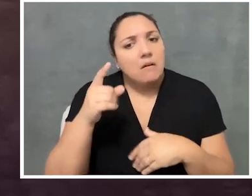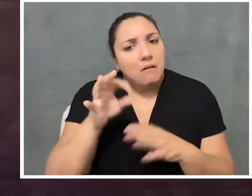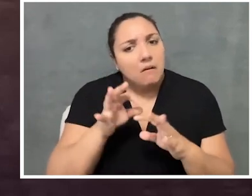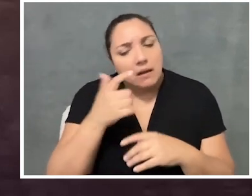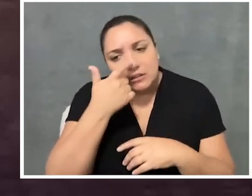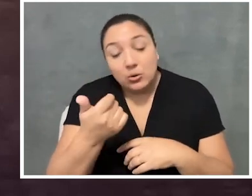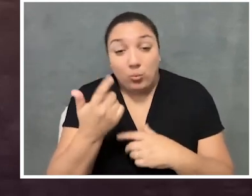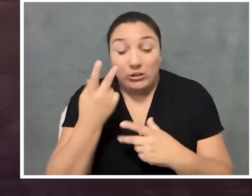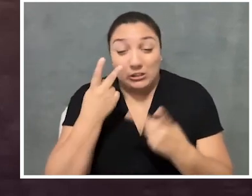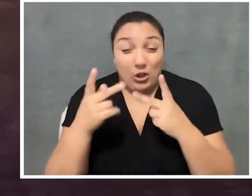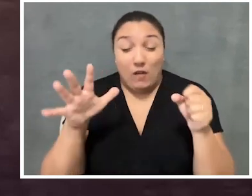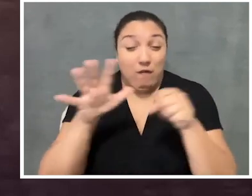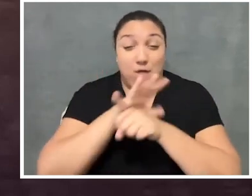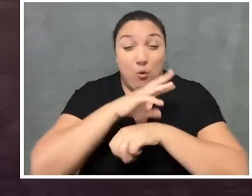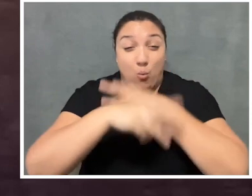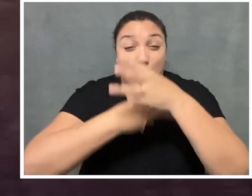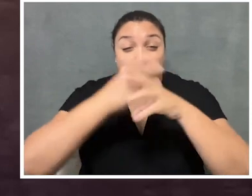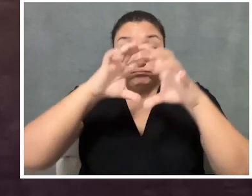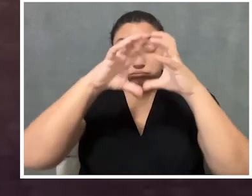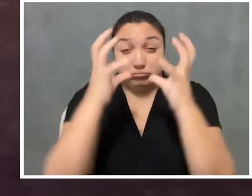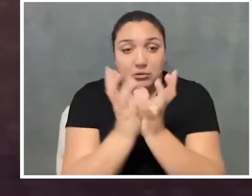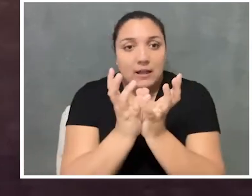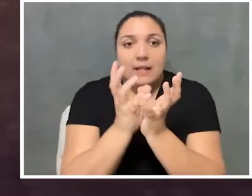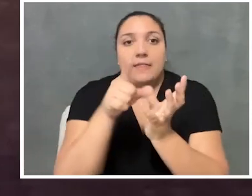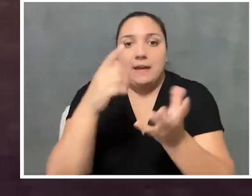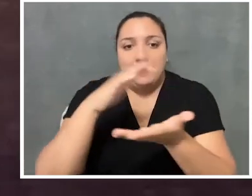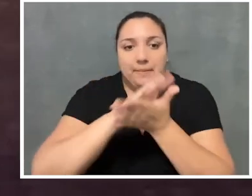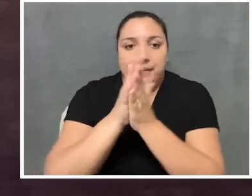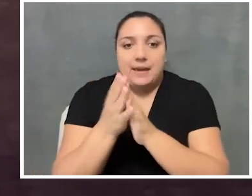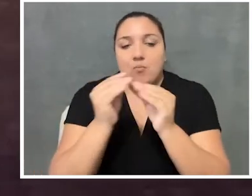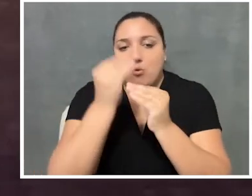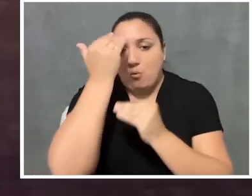as we saw an entire globe become very aware